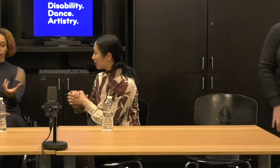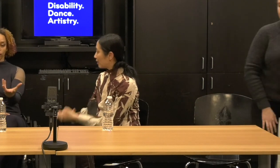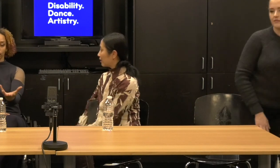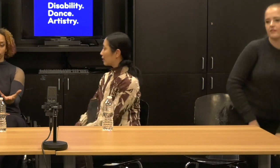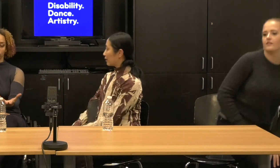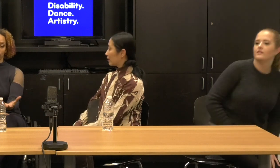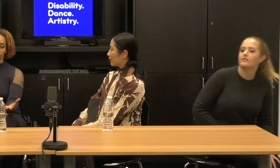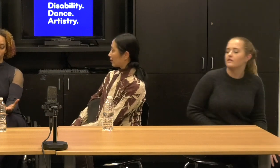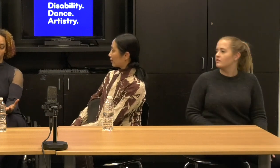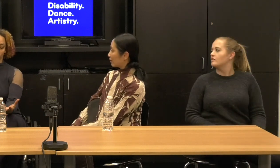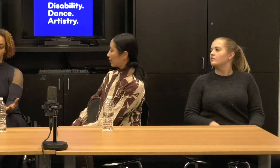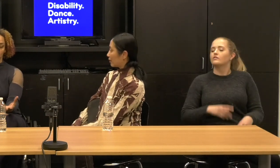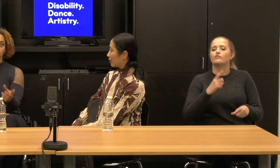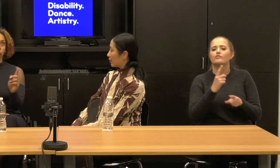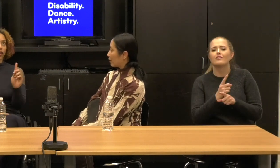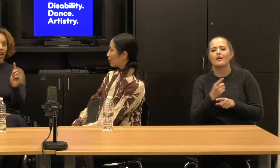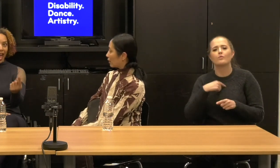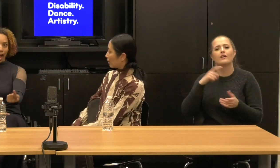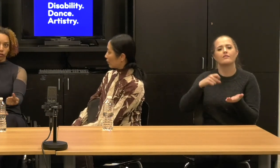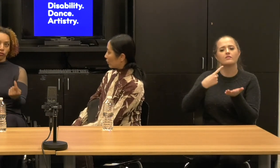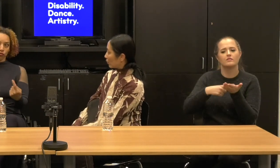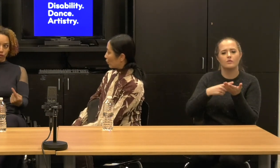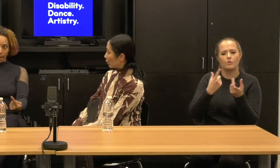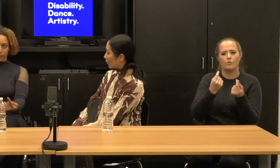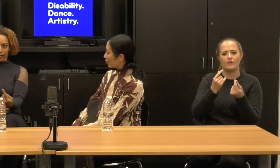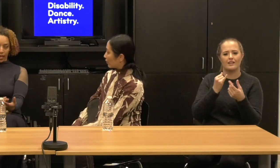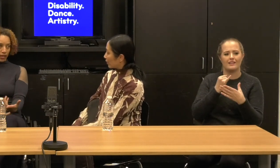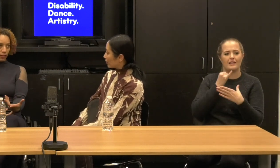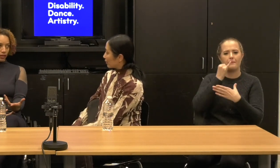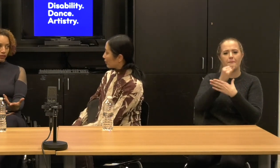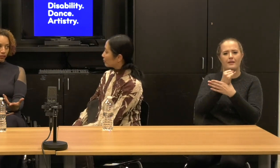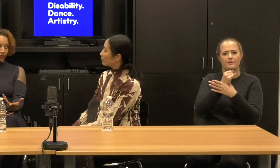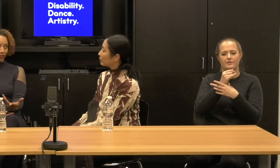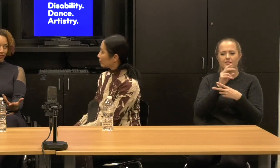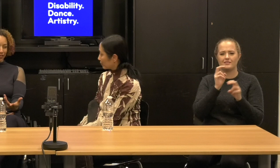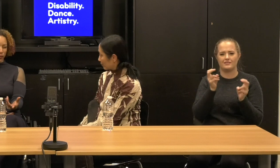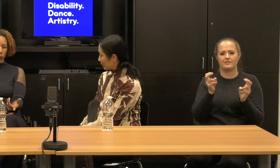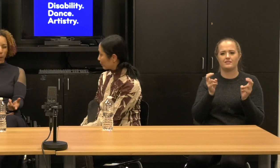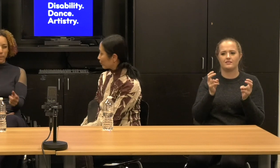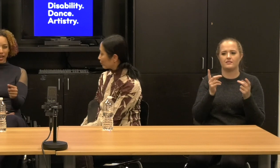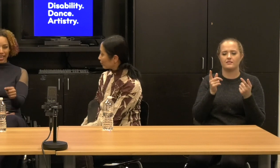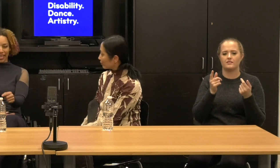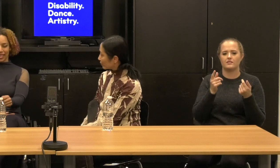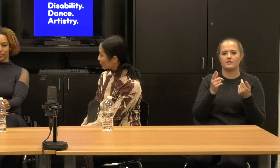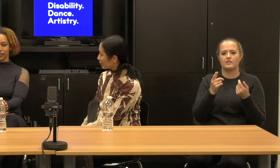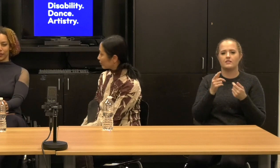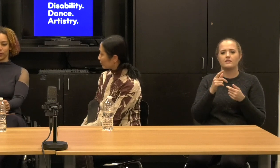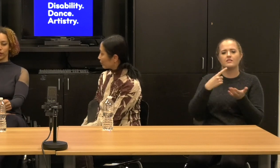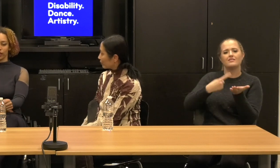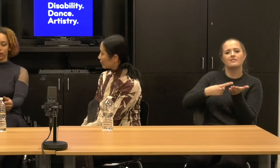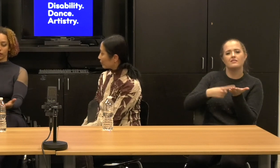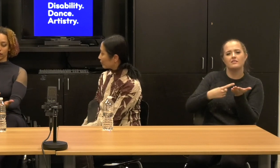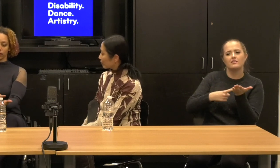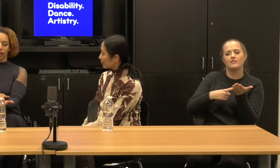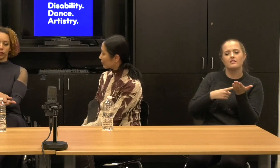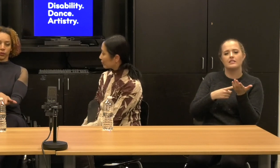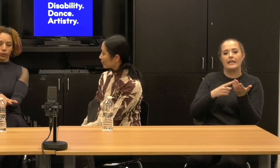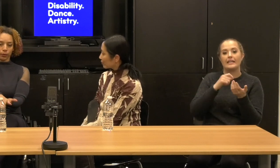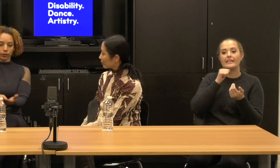Offers to think through the aesthetic of it without replicating or buying into the societal